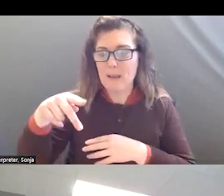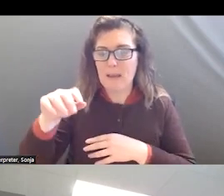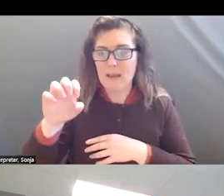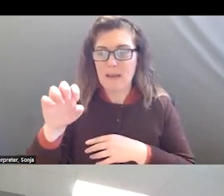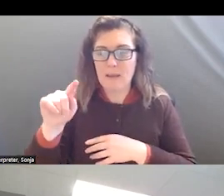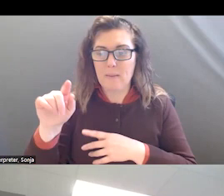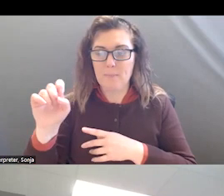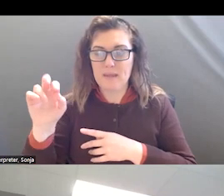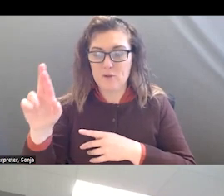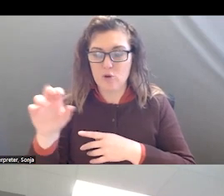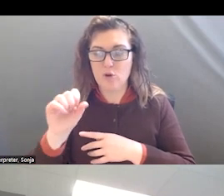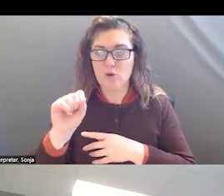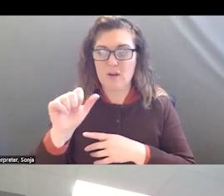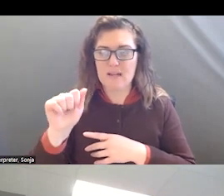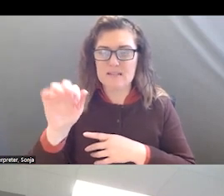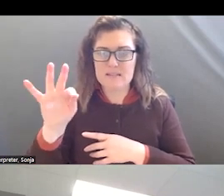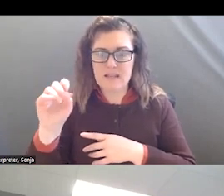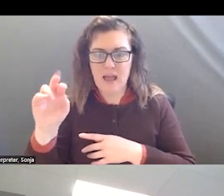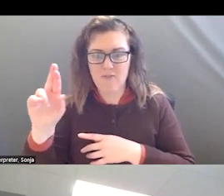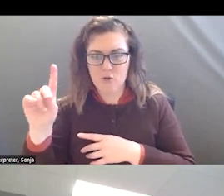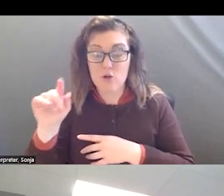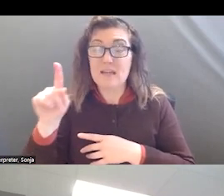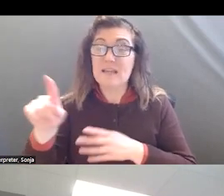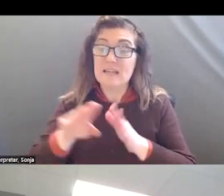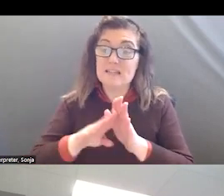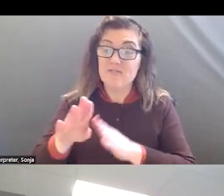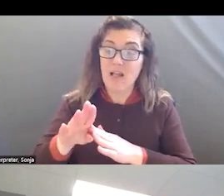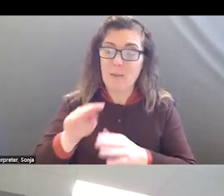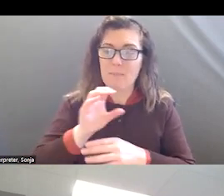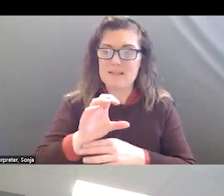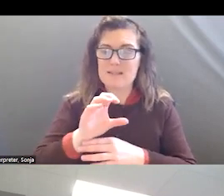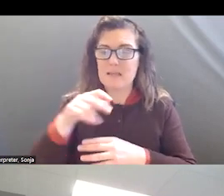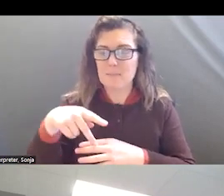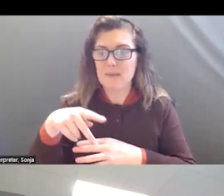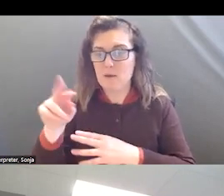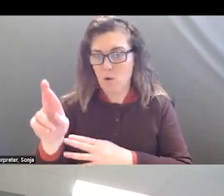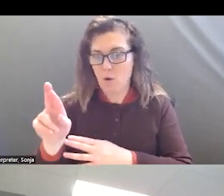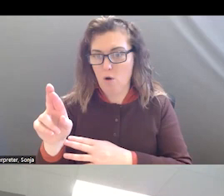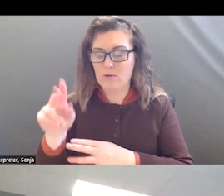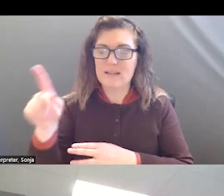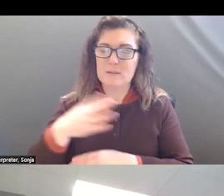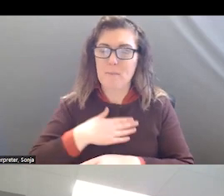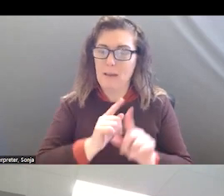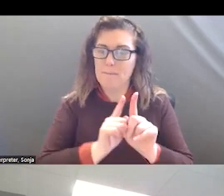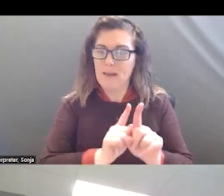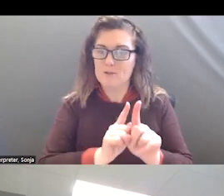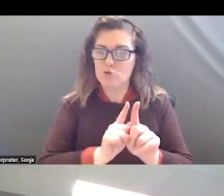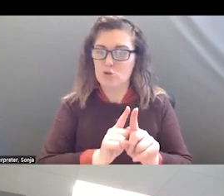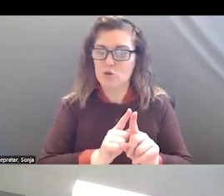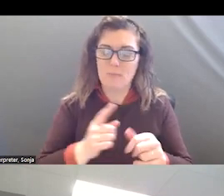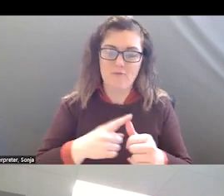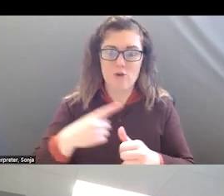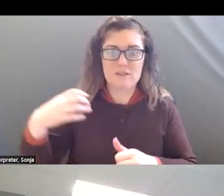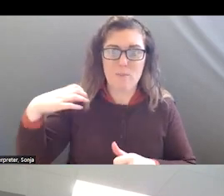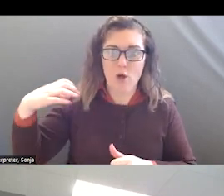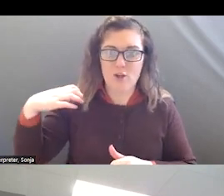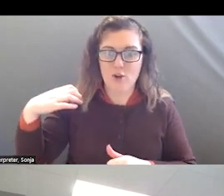CPR. HE WAS MY MENTOR AND FIRST EMPLOYER AND HE TOLD ME TO GO